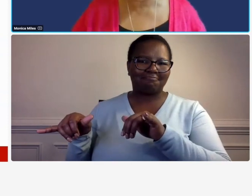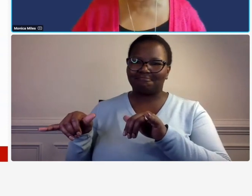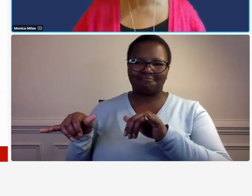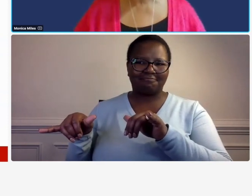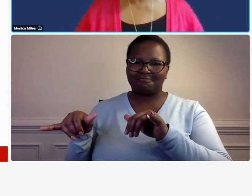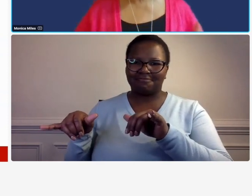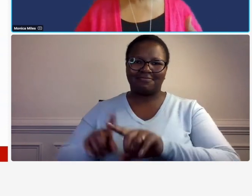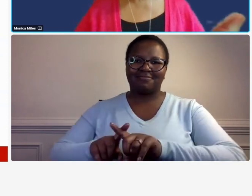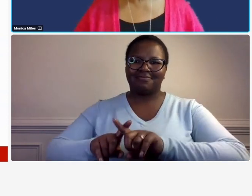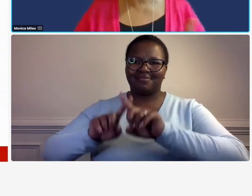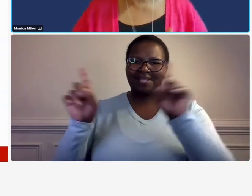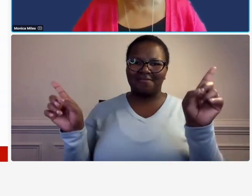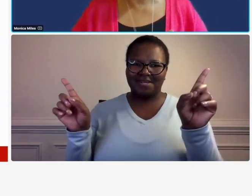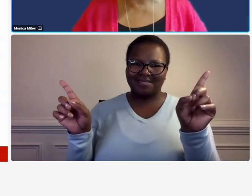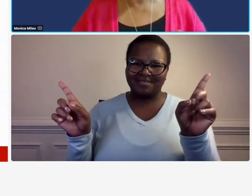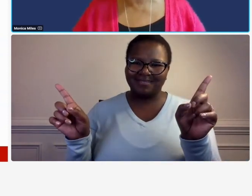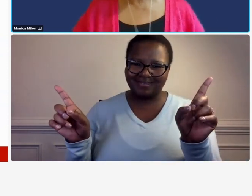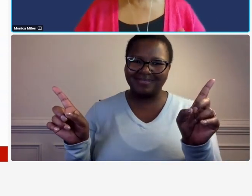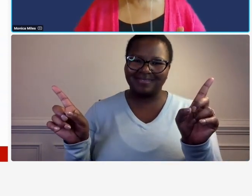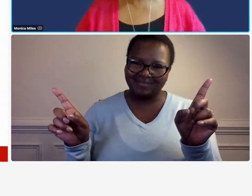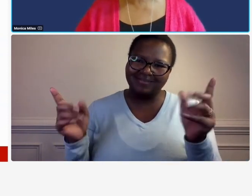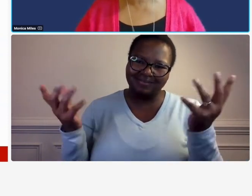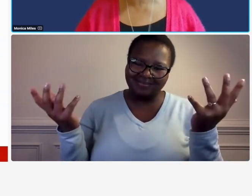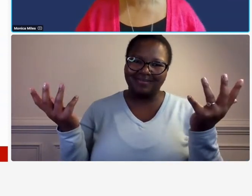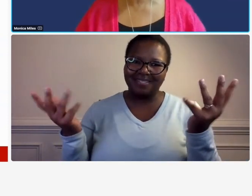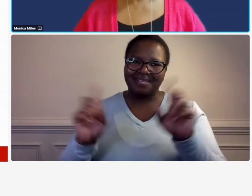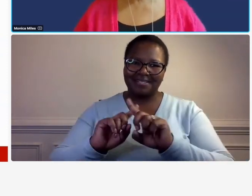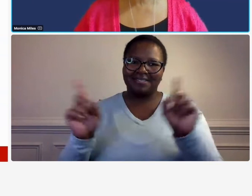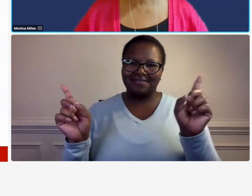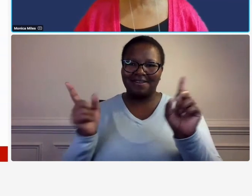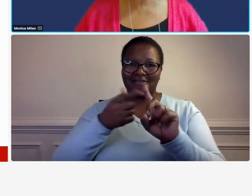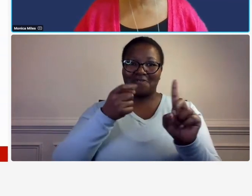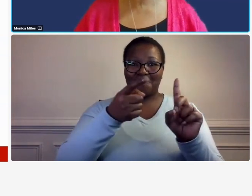degrees from what it says in the book in the policies and procedures manual so make sure